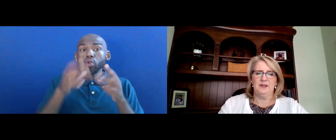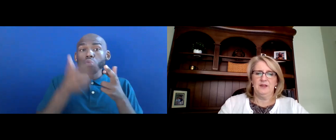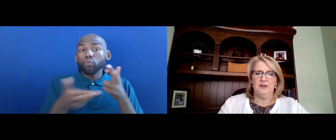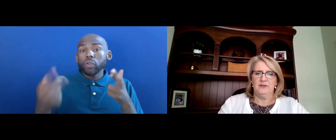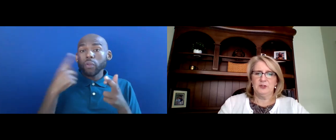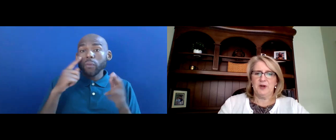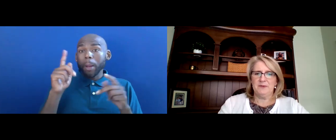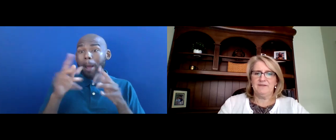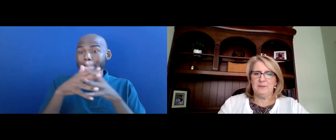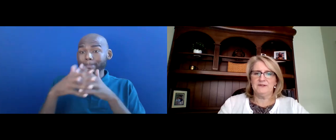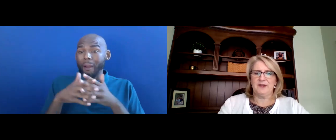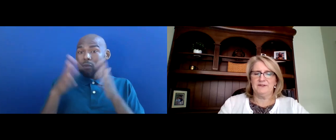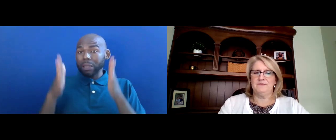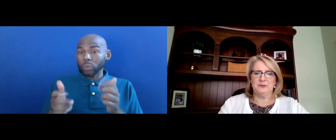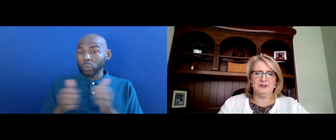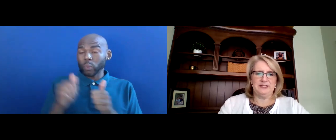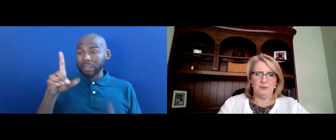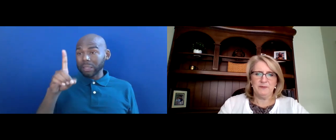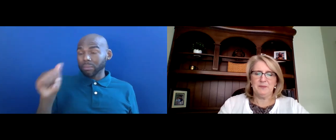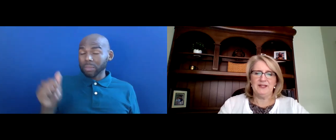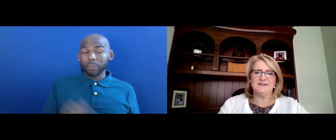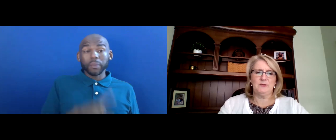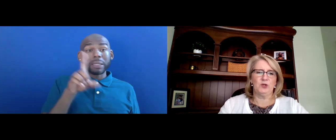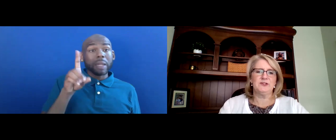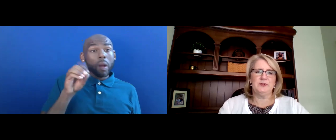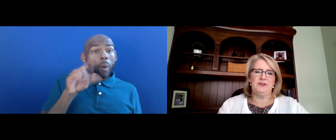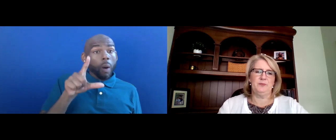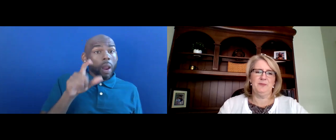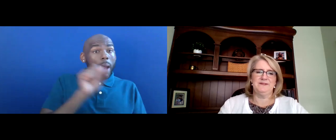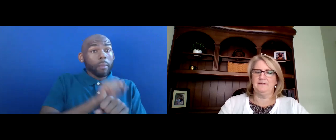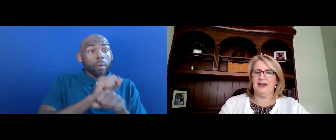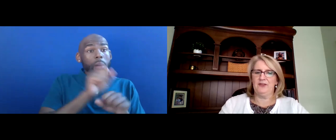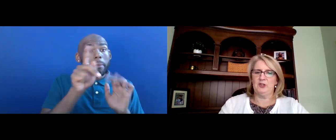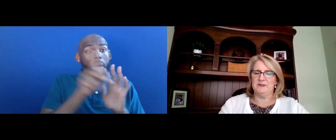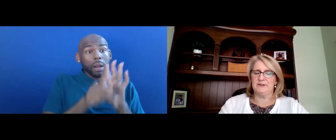THE DEPARTMENT OF LABOR'S OFFICE OF DISABILITY EMPLOYMENT POLICY WORKED WITH THE DEPARTMENT OF HEALTH AND HUMAN